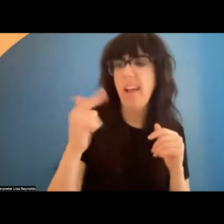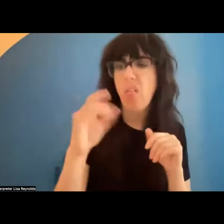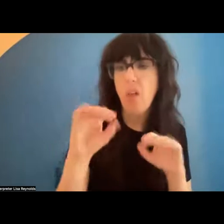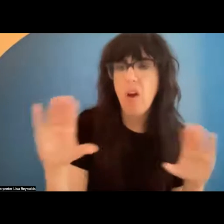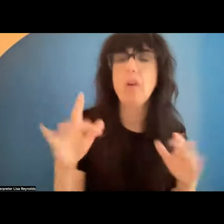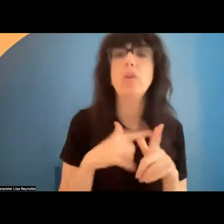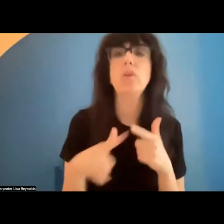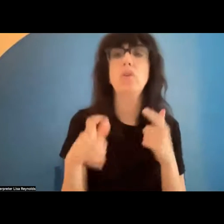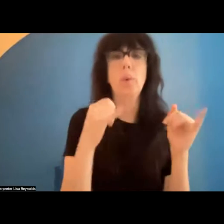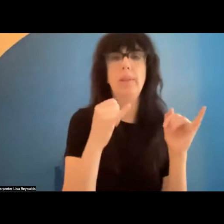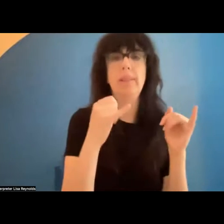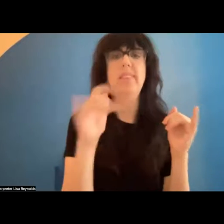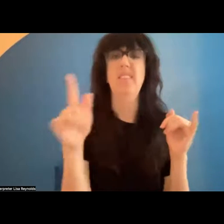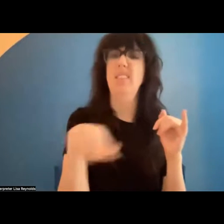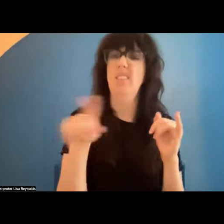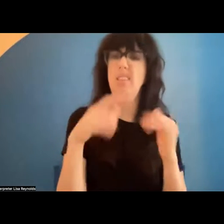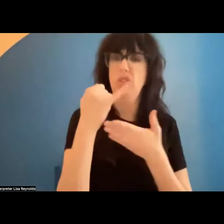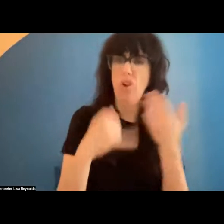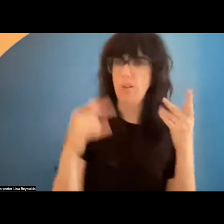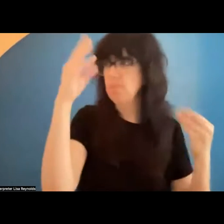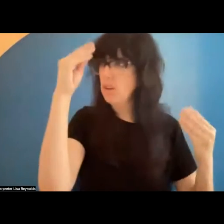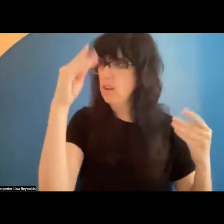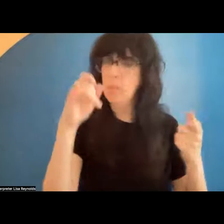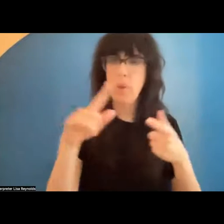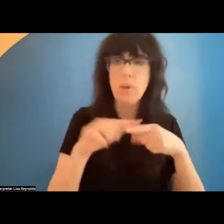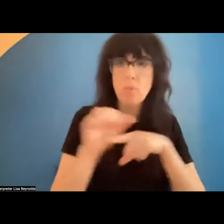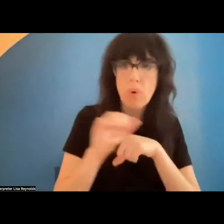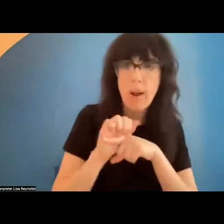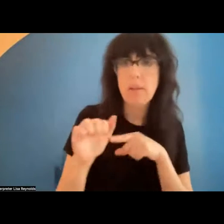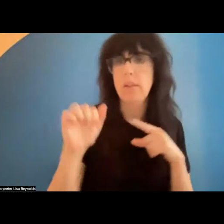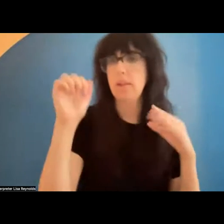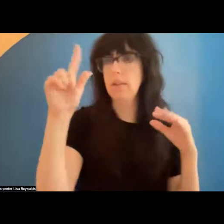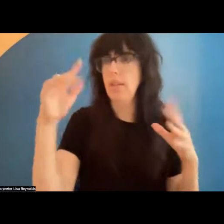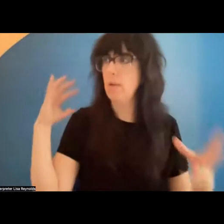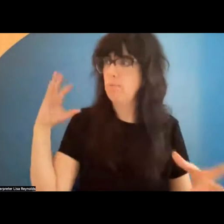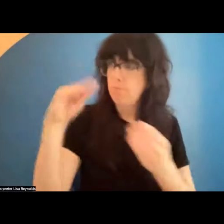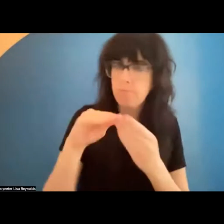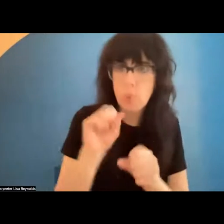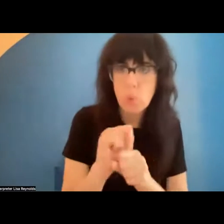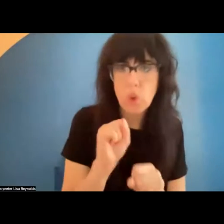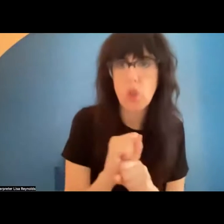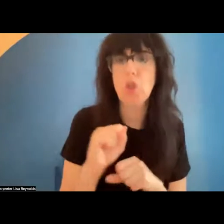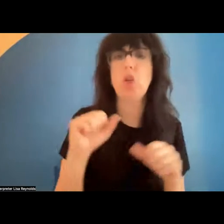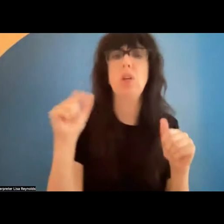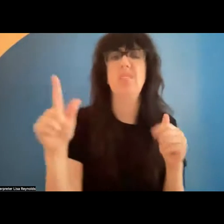artistic practices, processes and repertory, consider ing the impact they wish to have on their communities